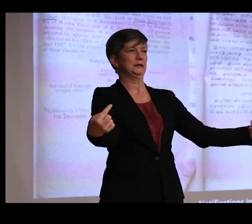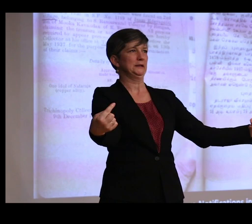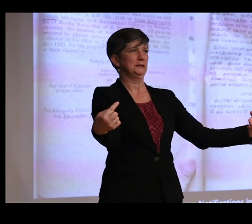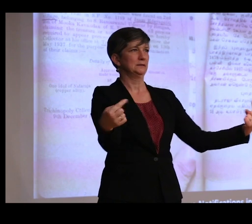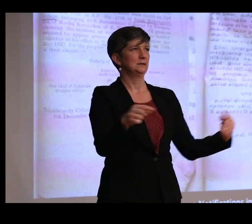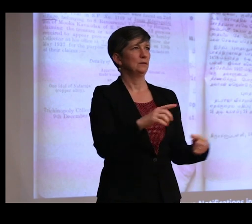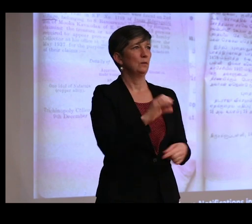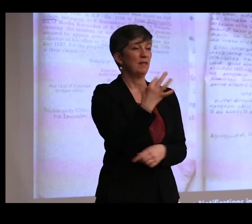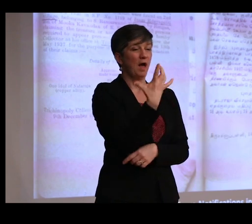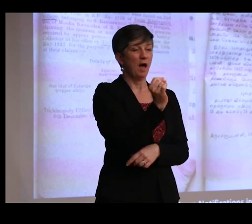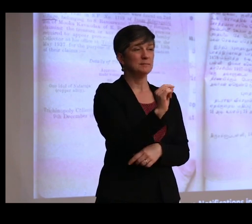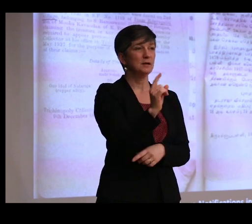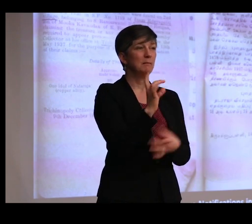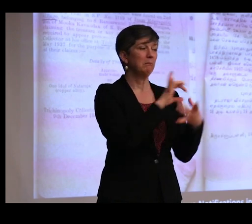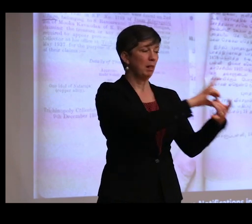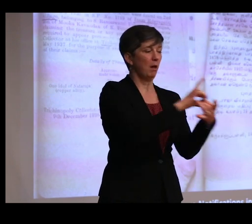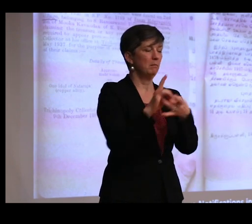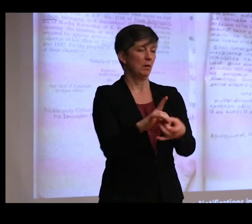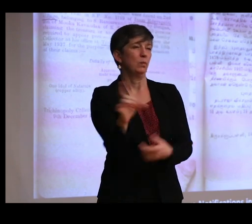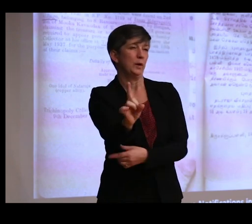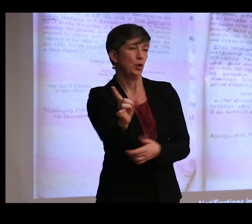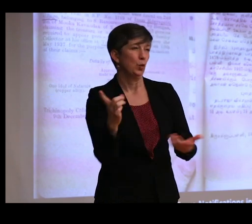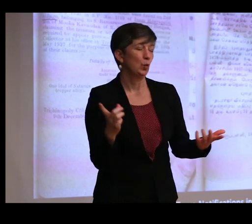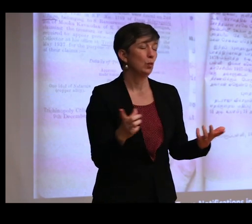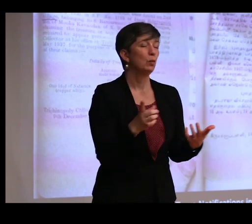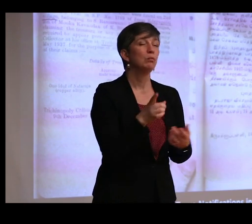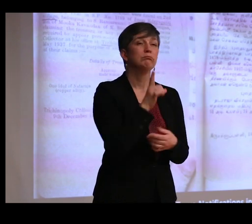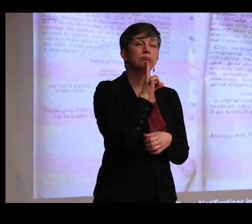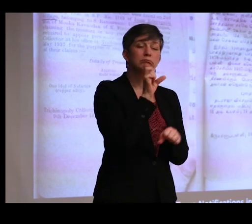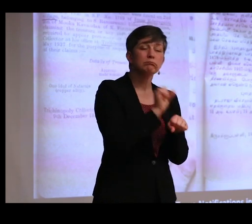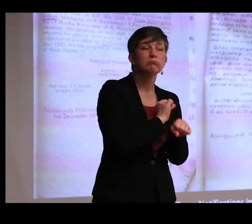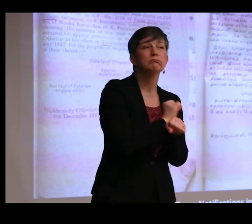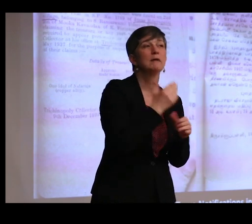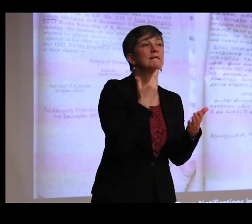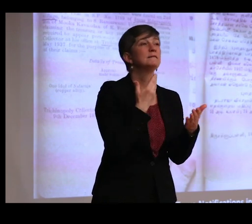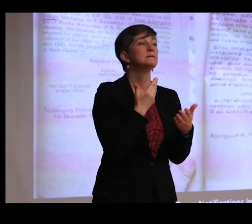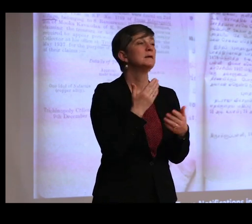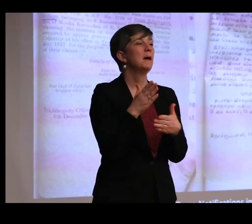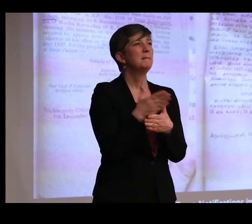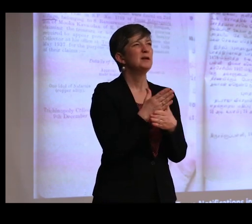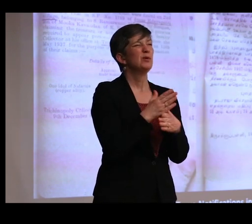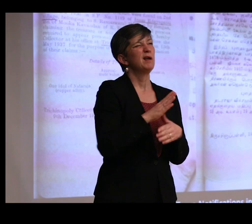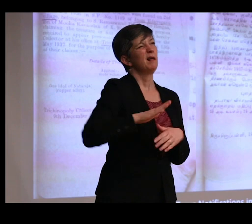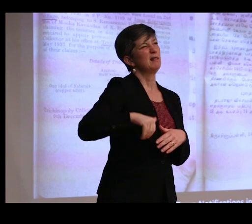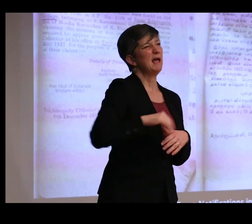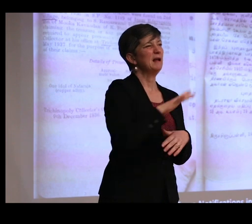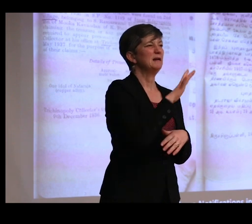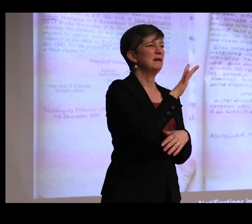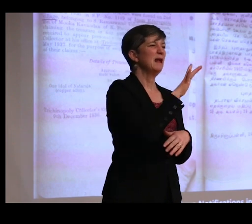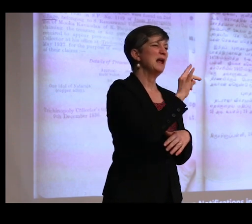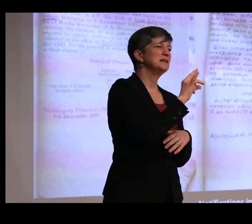these objects should go. And, in fact, between the late 1800s and 1947,